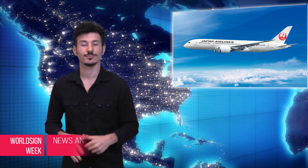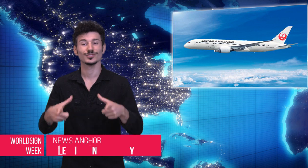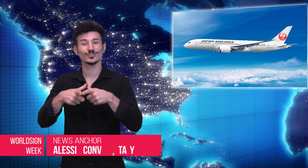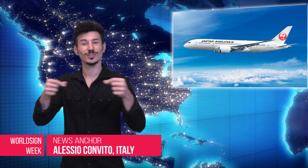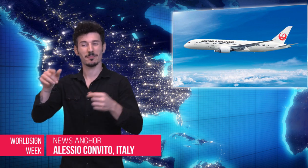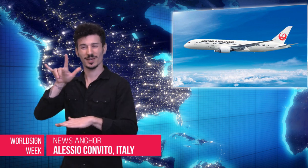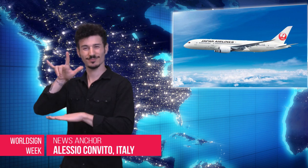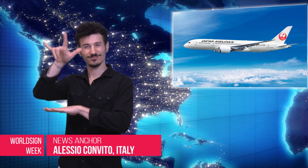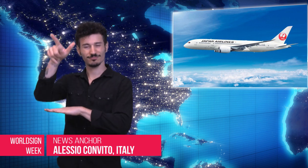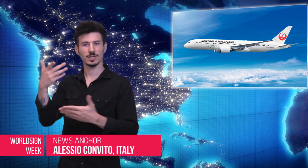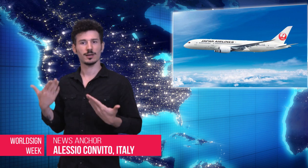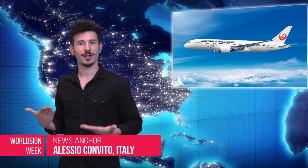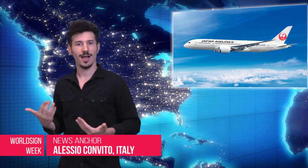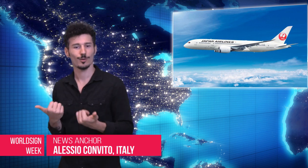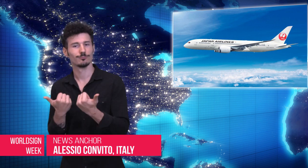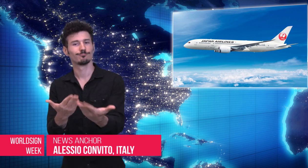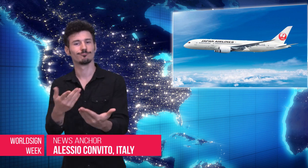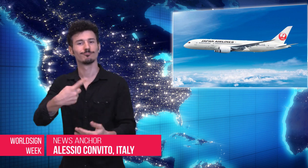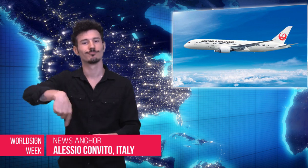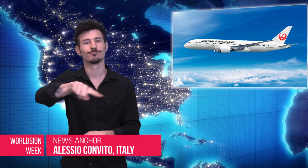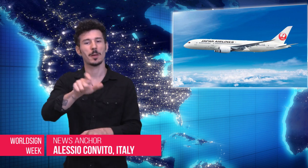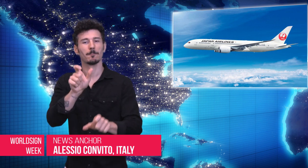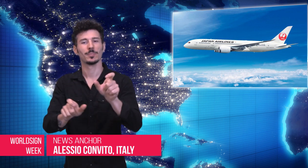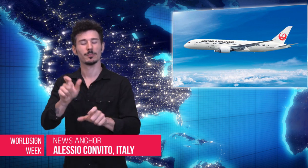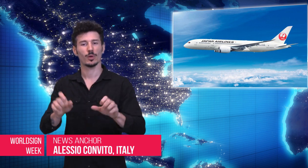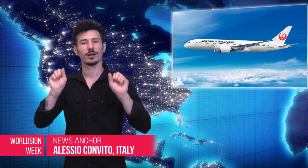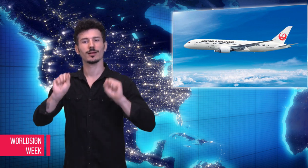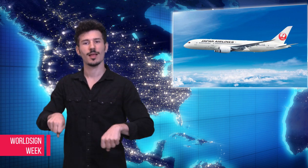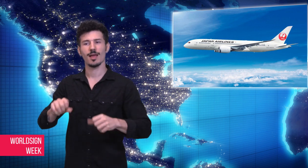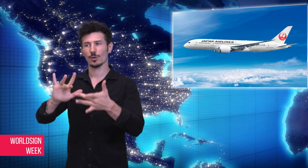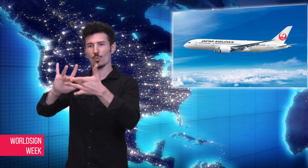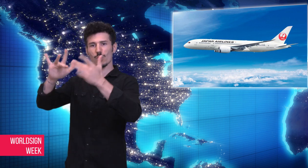[Alessio]: Japan Airlines now gives passengers a